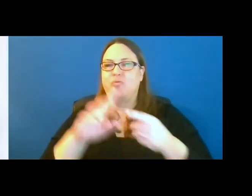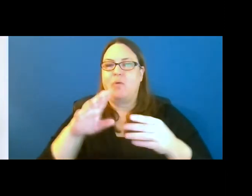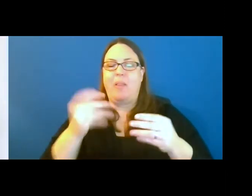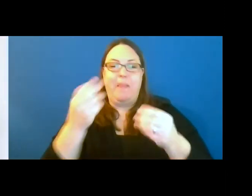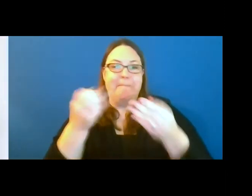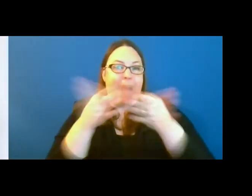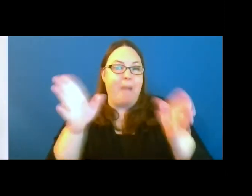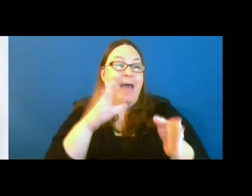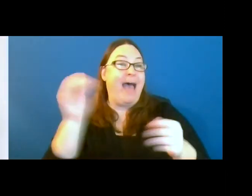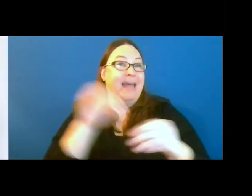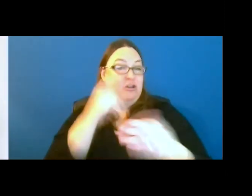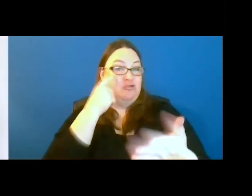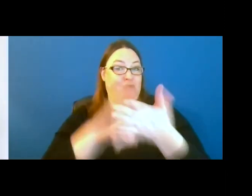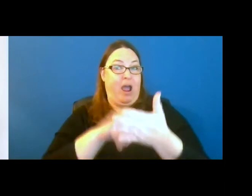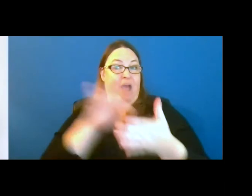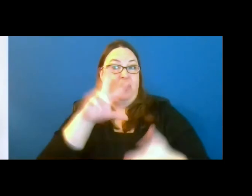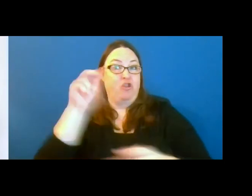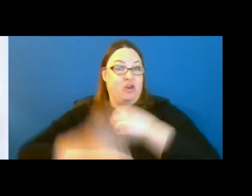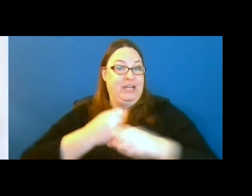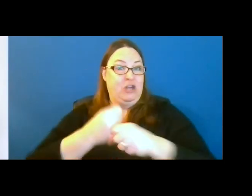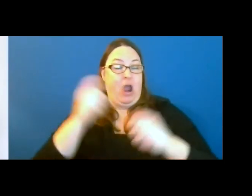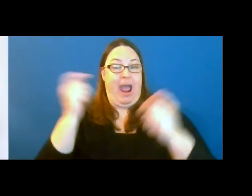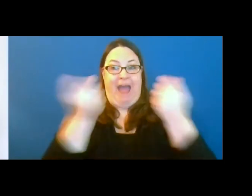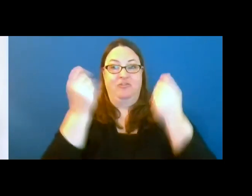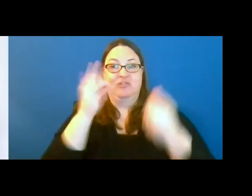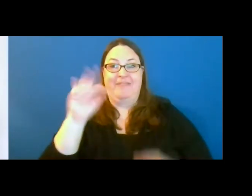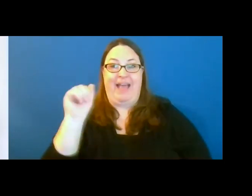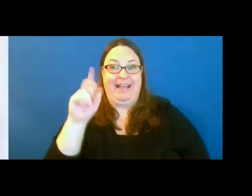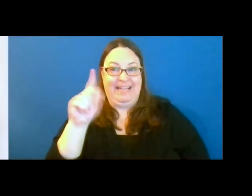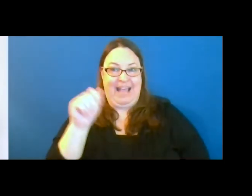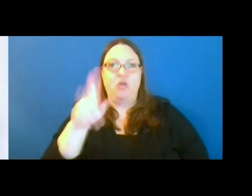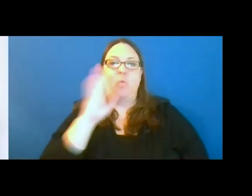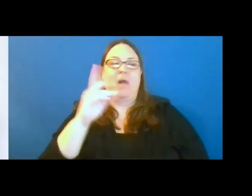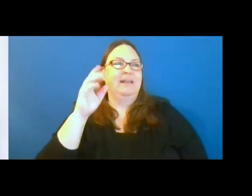In recognition of the 30-year anniversary of the ADA, you will hear from other accessibility